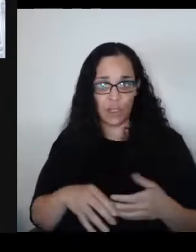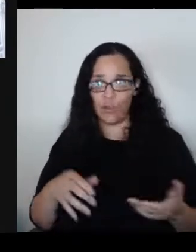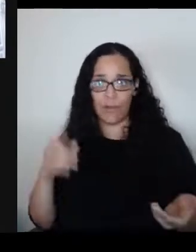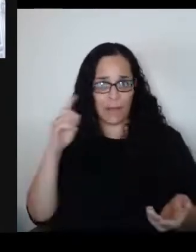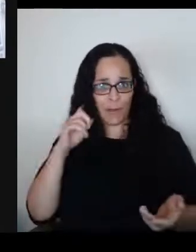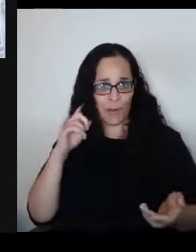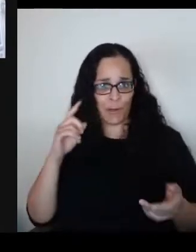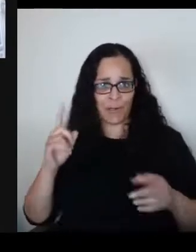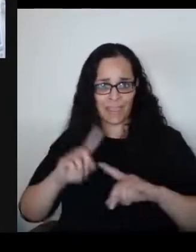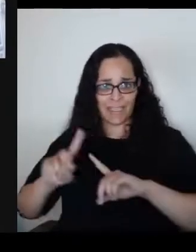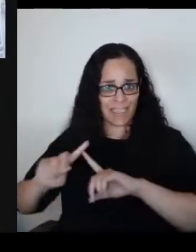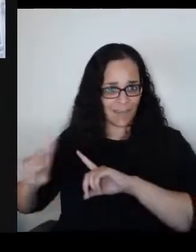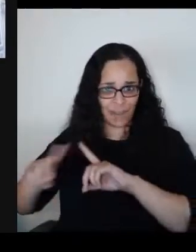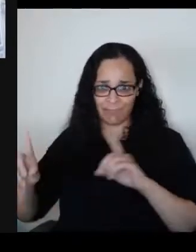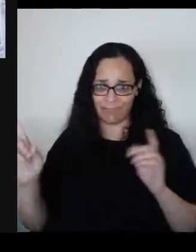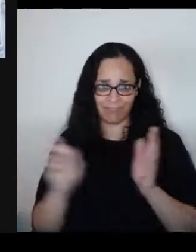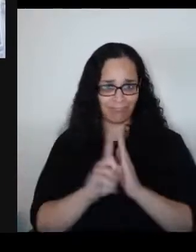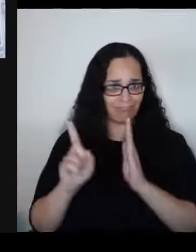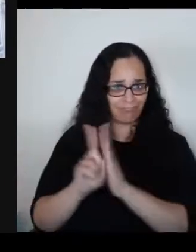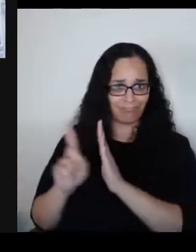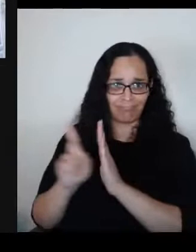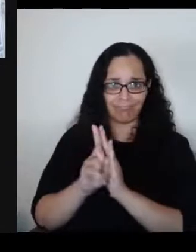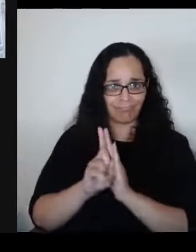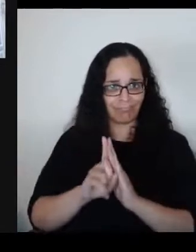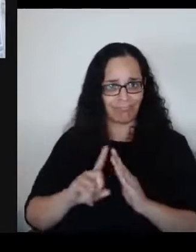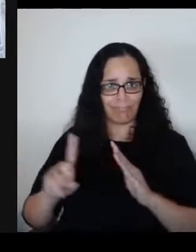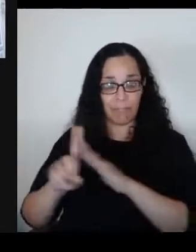that we should all stop and heed? And if so, what are they?